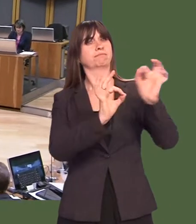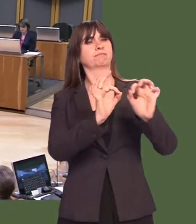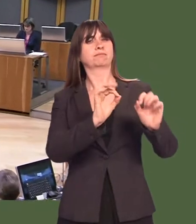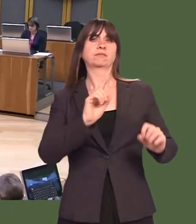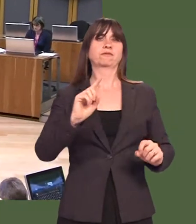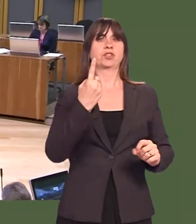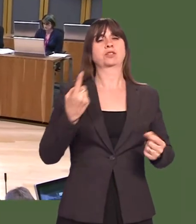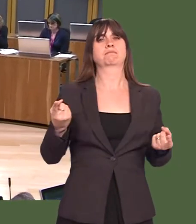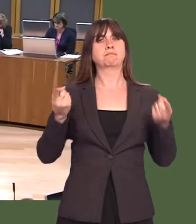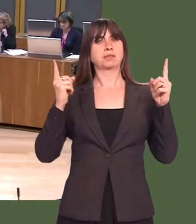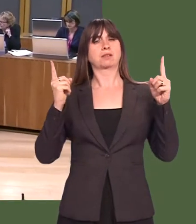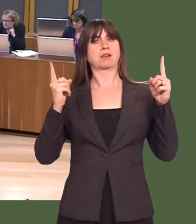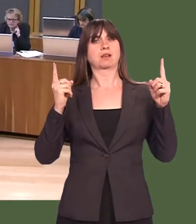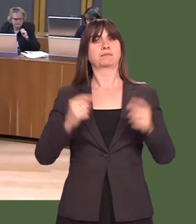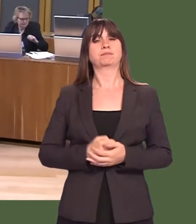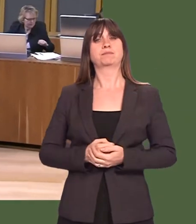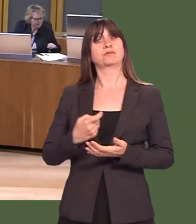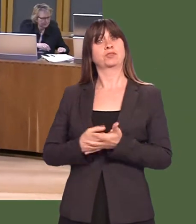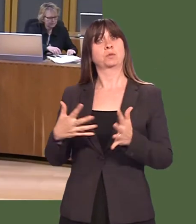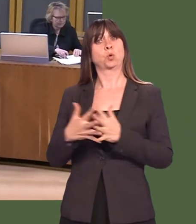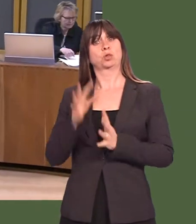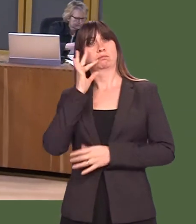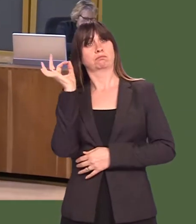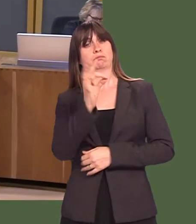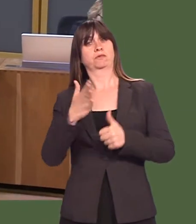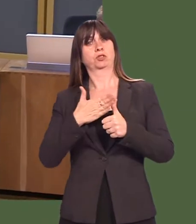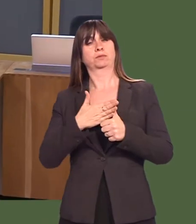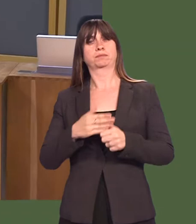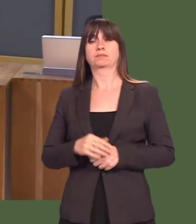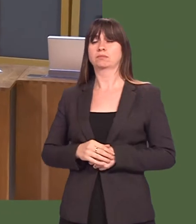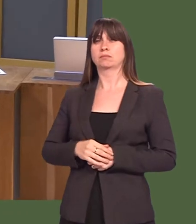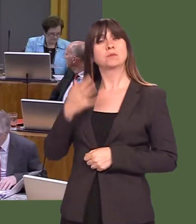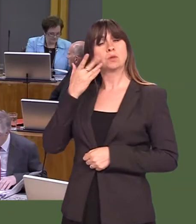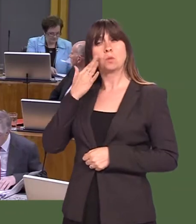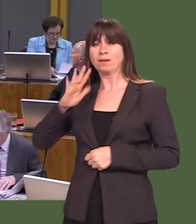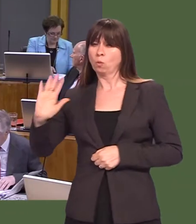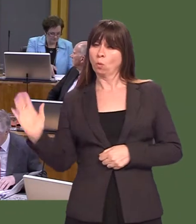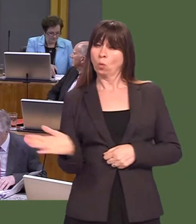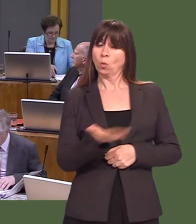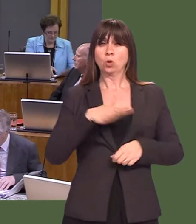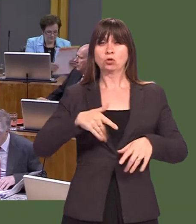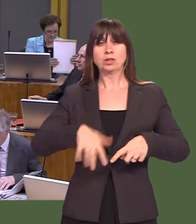the First Minister, and the first question is from Lee Waters. Lee Waters: 1. When will every child in Wales be taught to code?